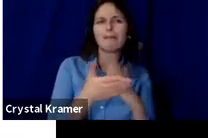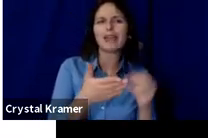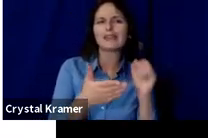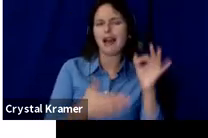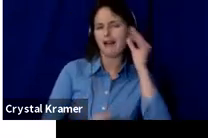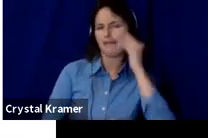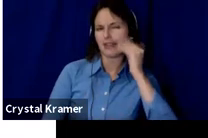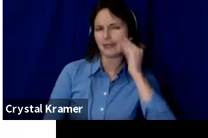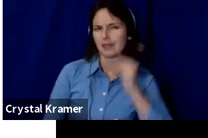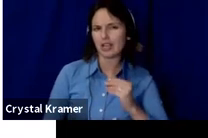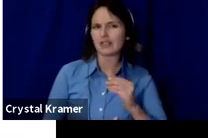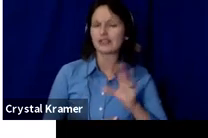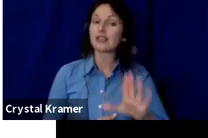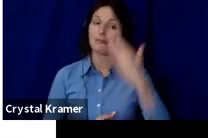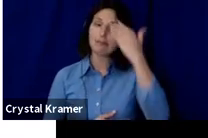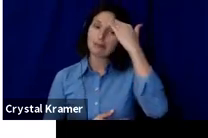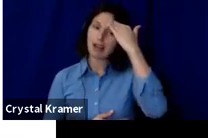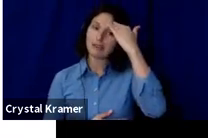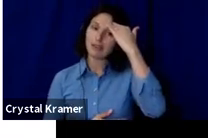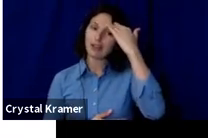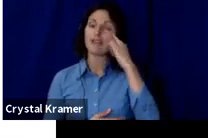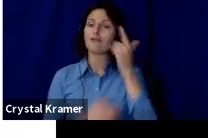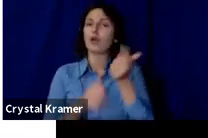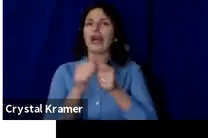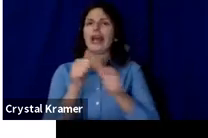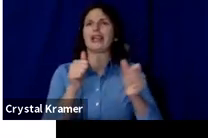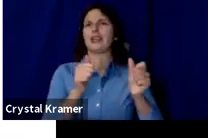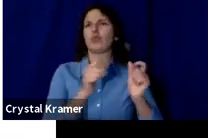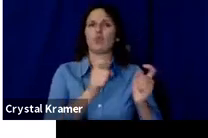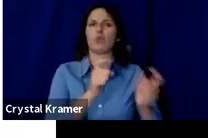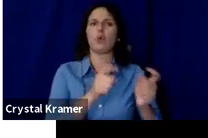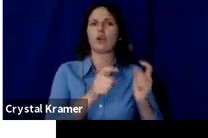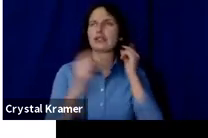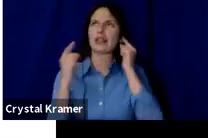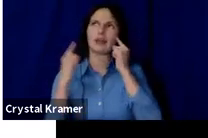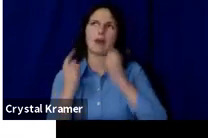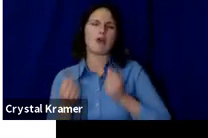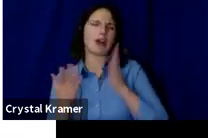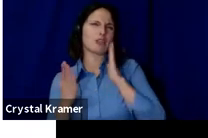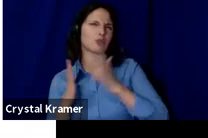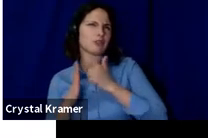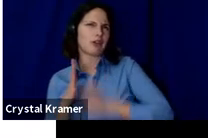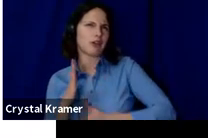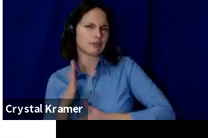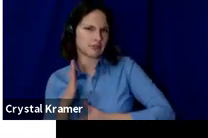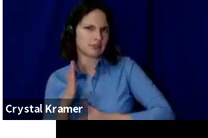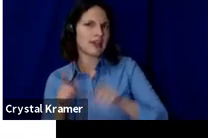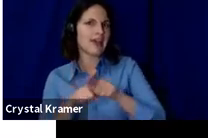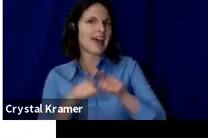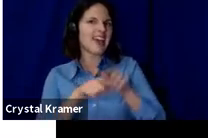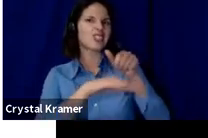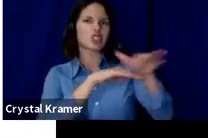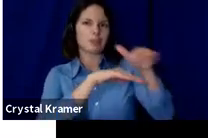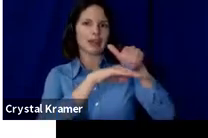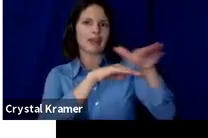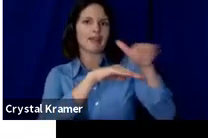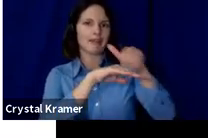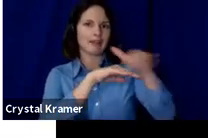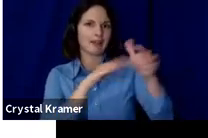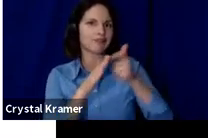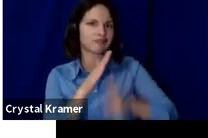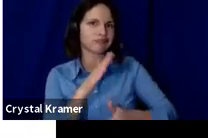Be mindful for any of your rewards about costs and shipping because you don't want to make